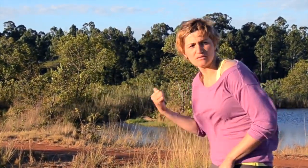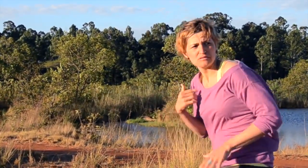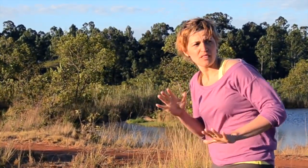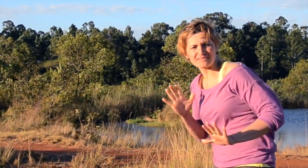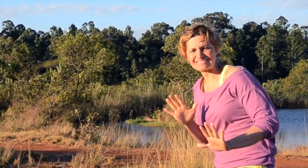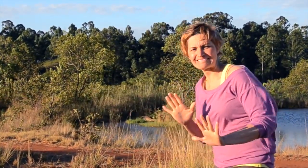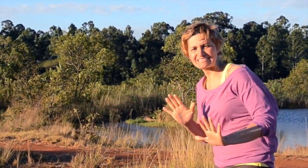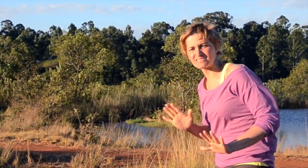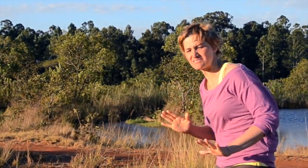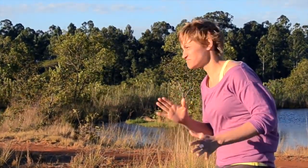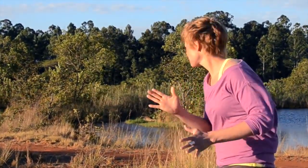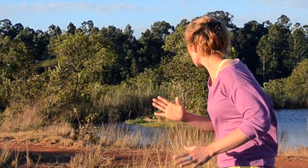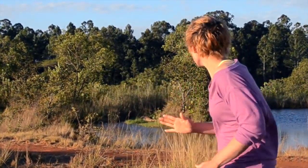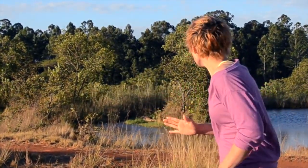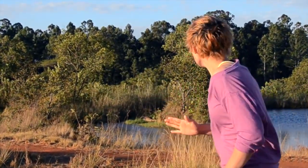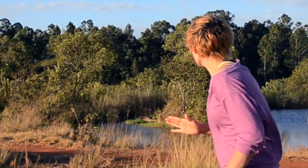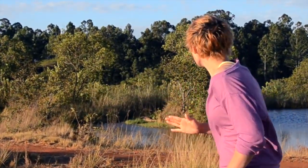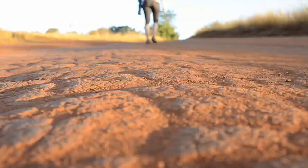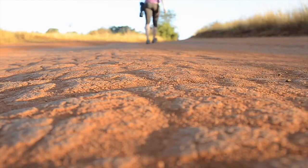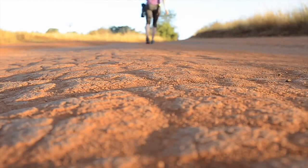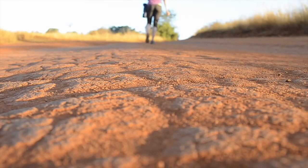They can run fast and that is making me uneasy.